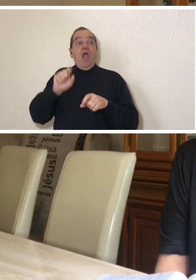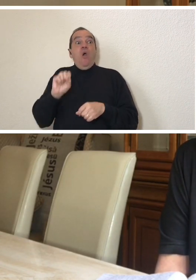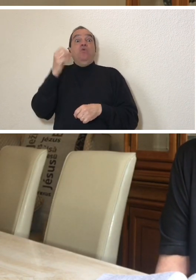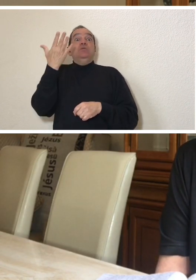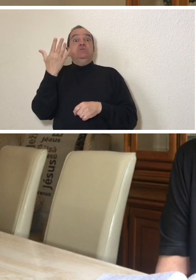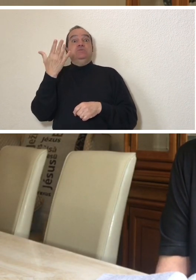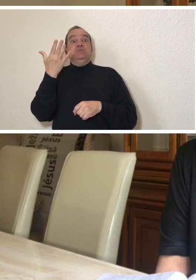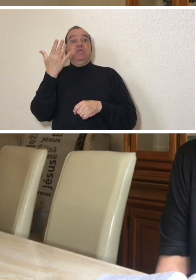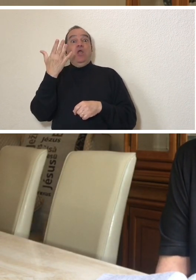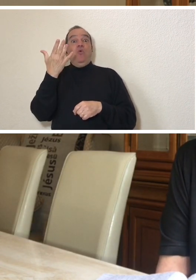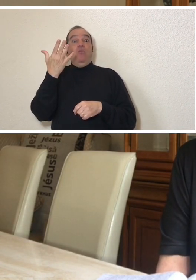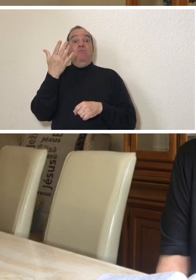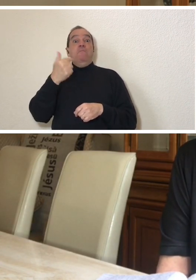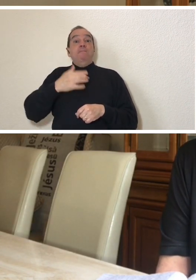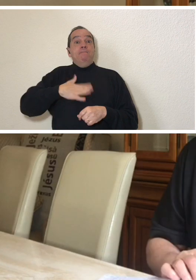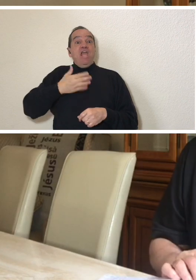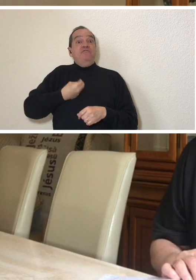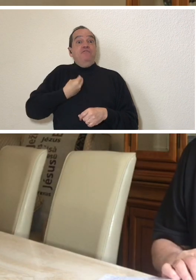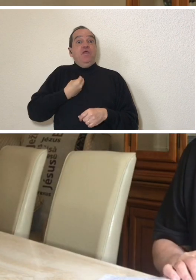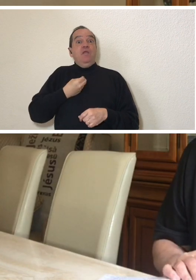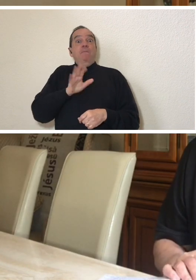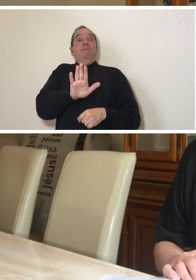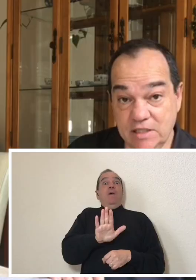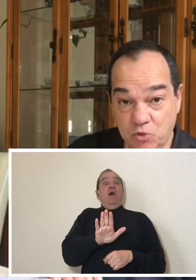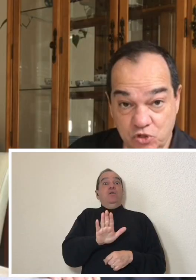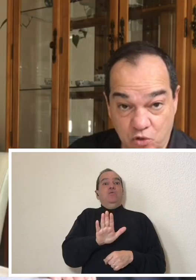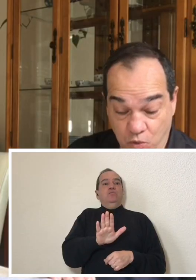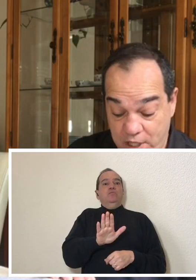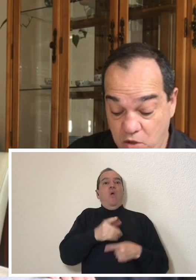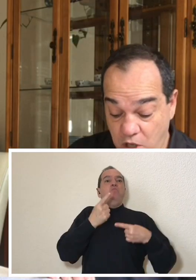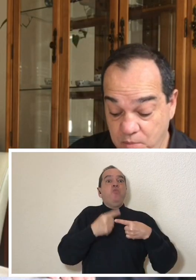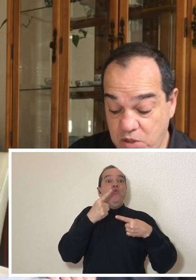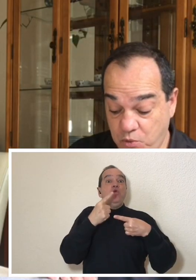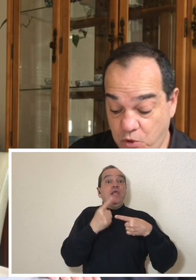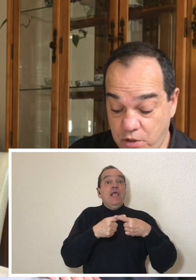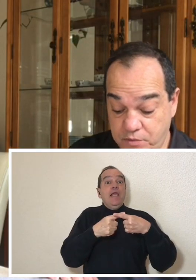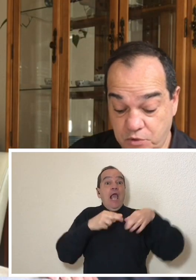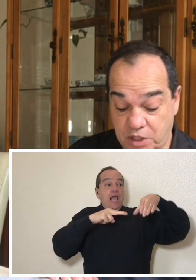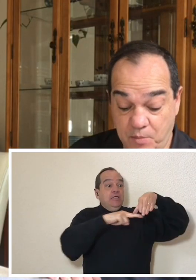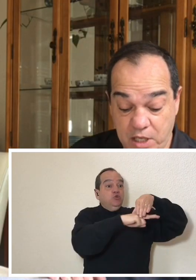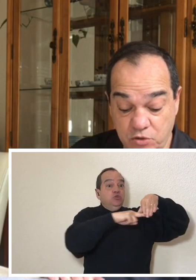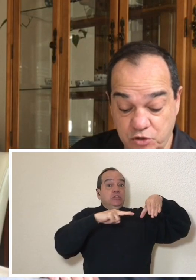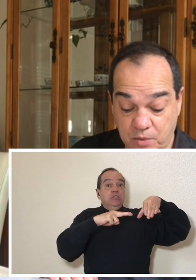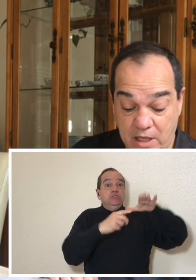from that examination. The MRI The MRI showed a huge tumor the size of a